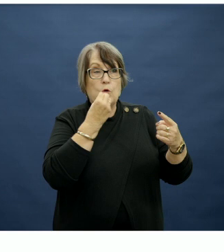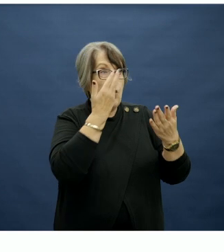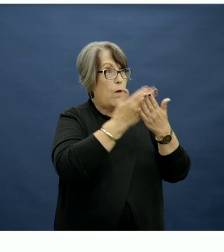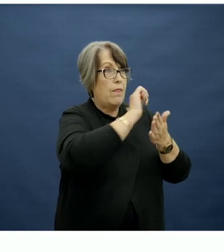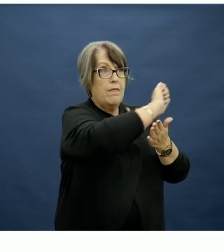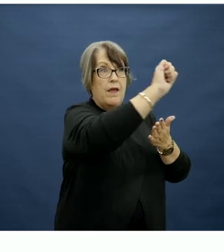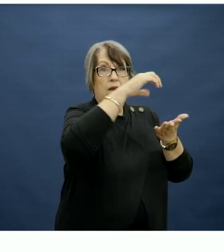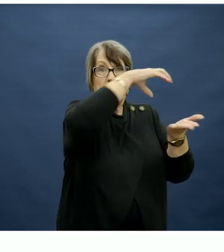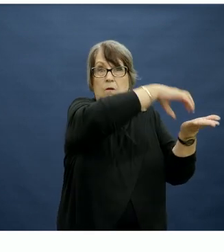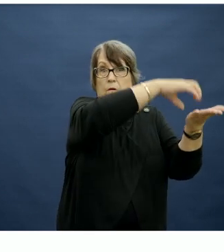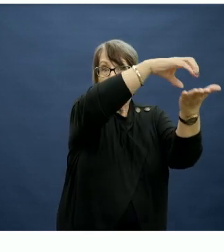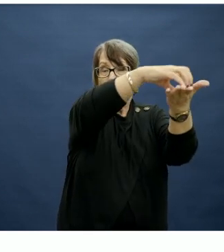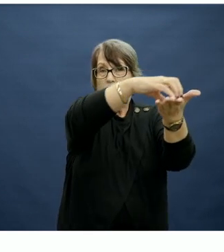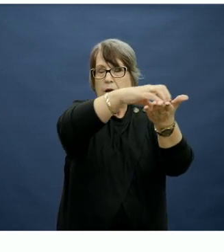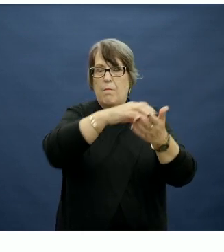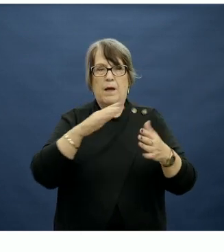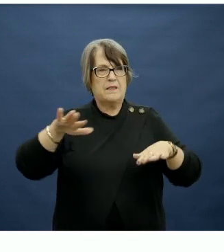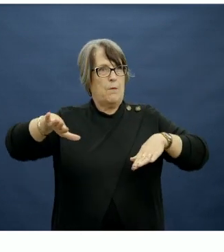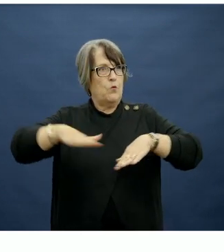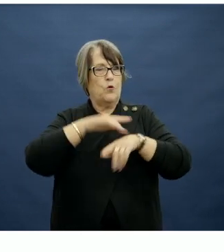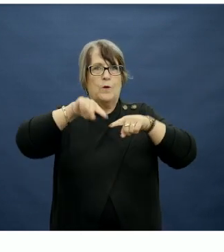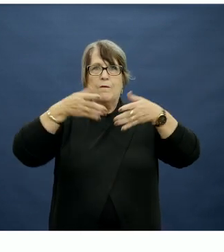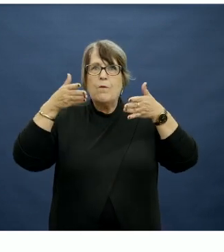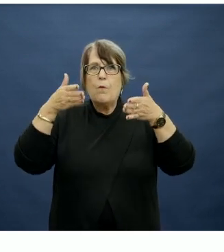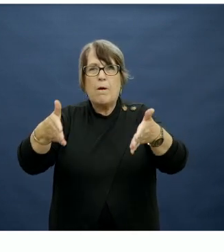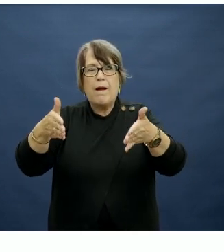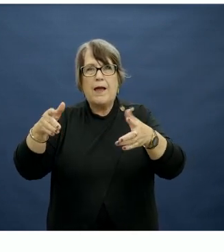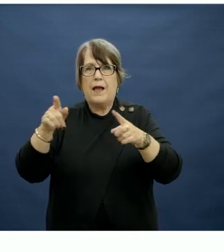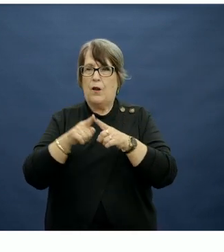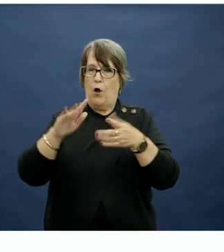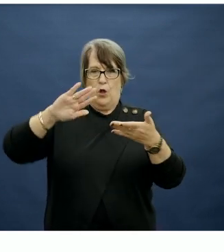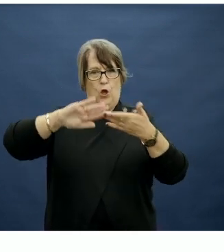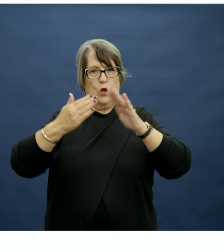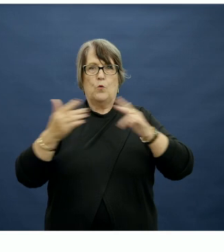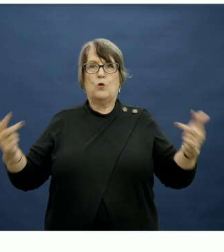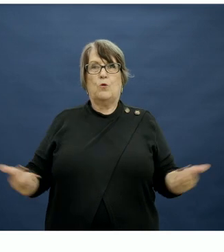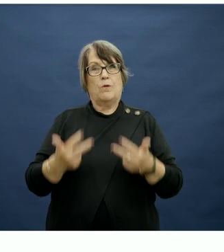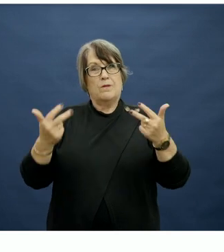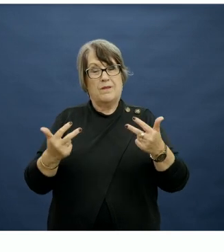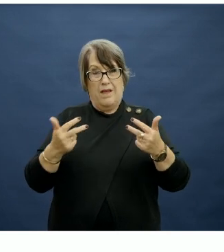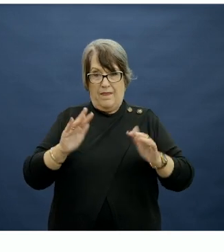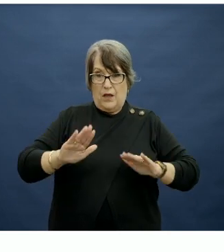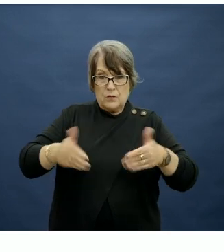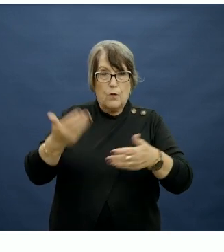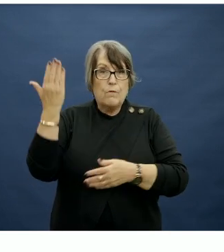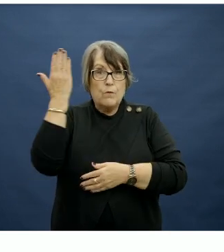also some really out of the box thinking. There was suggestions of a community restaurant that would not only serve the school but could